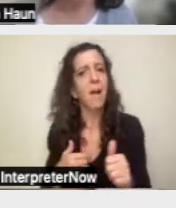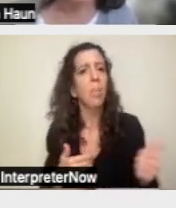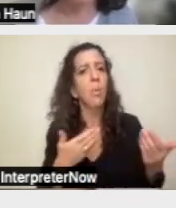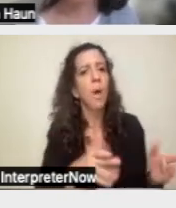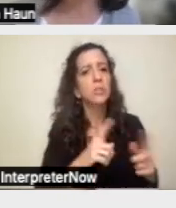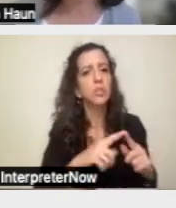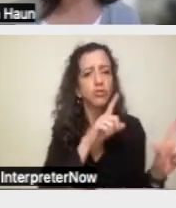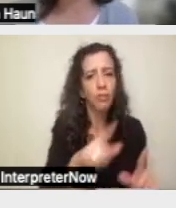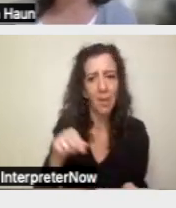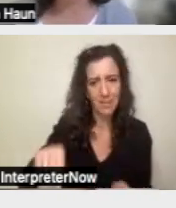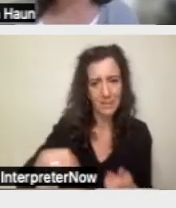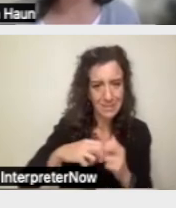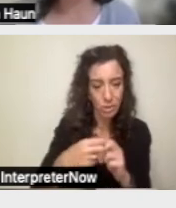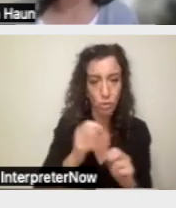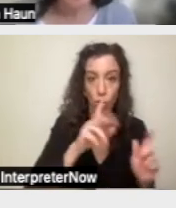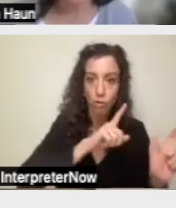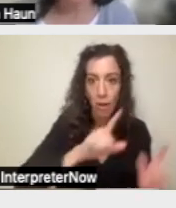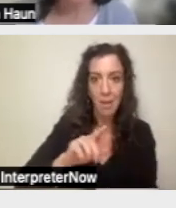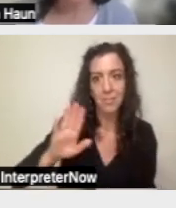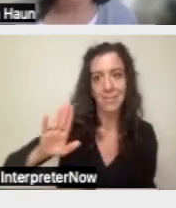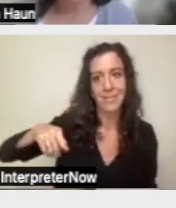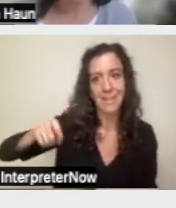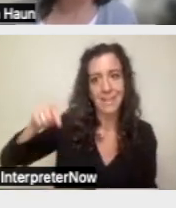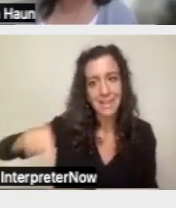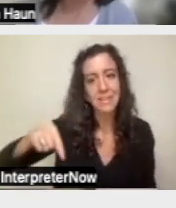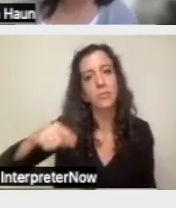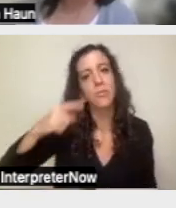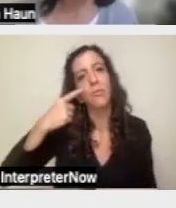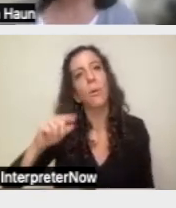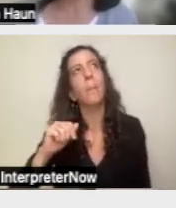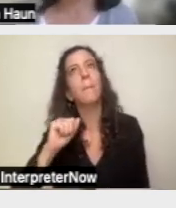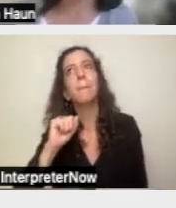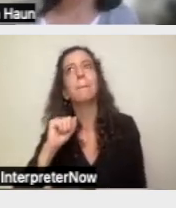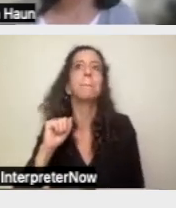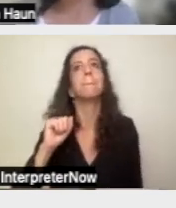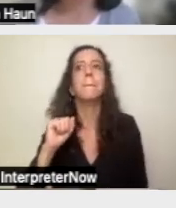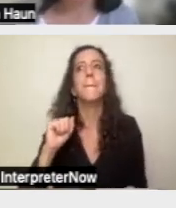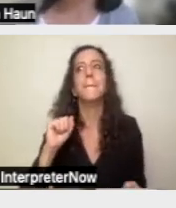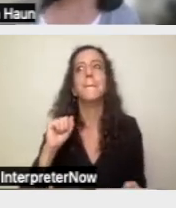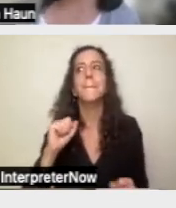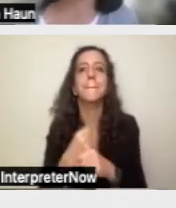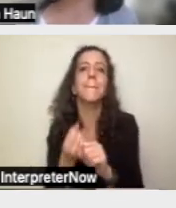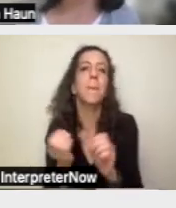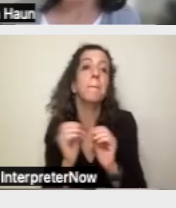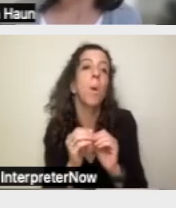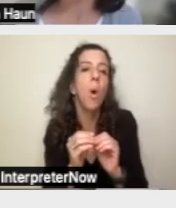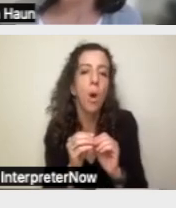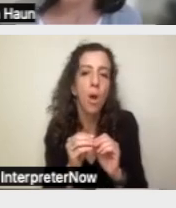the issue or framing the need such that it would likely be a risk to both.